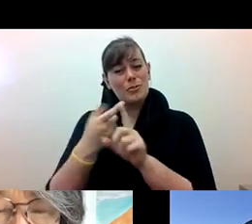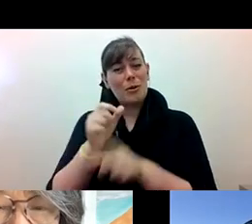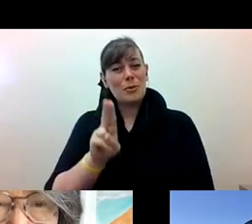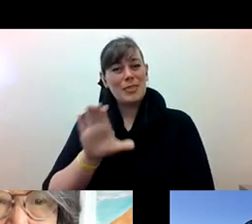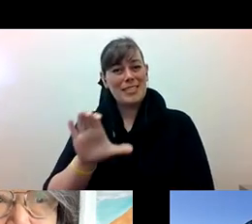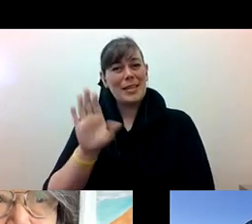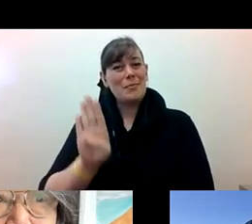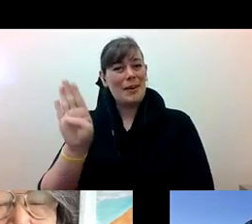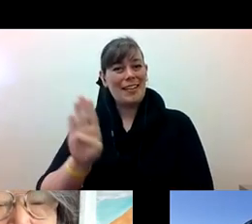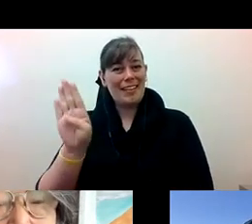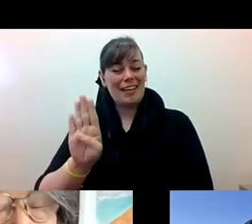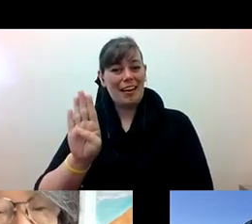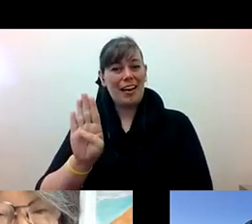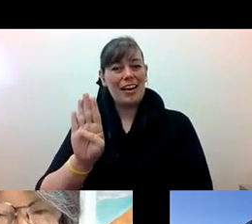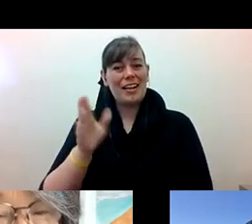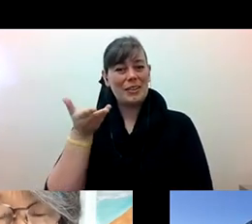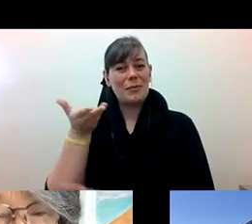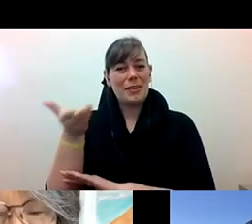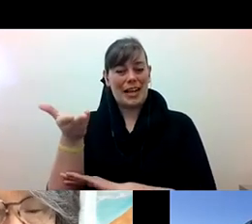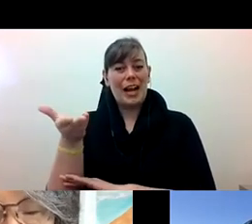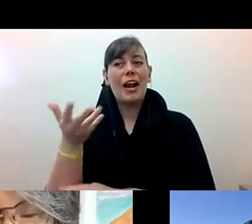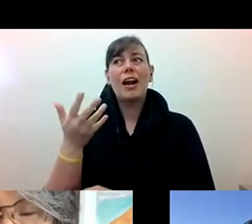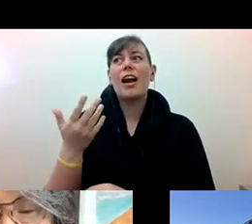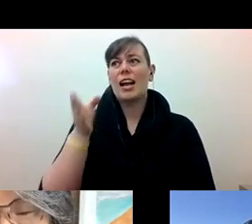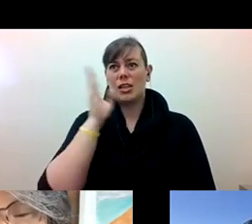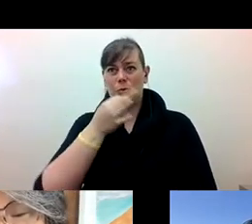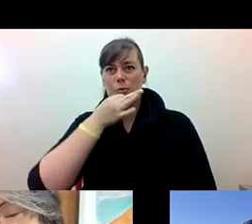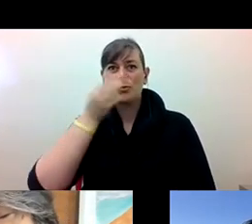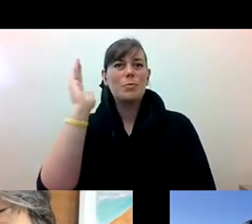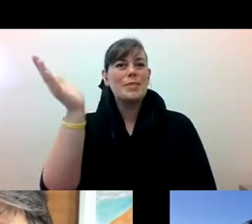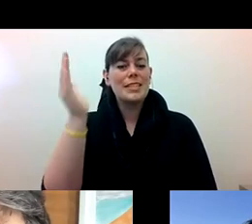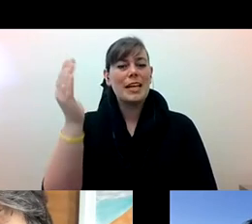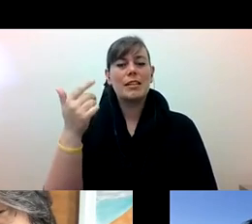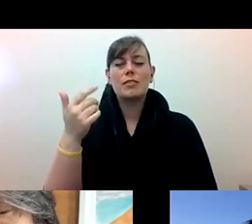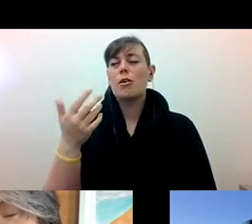pam tau lee: That... that was making... going to be making a presentation, so I sat in the back of the room.